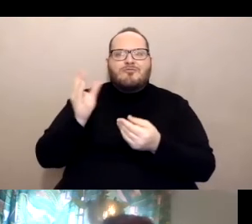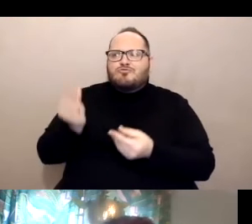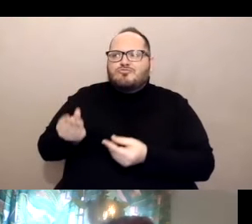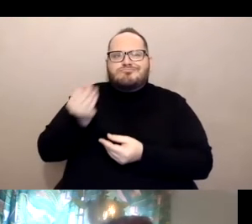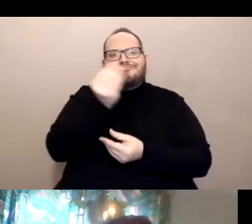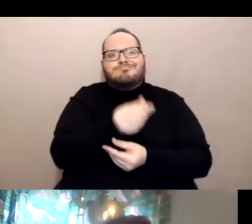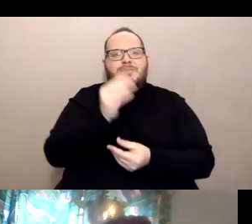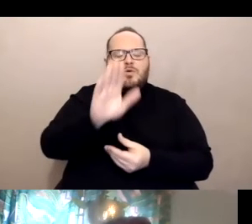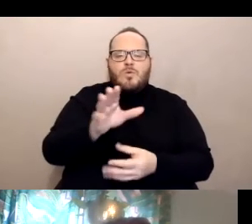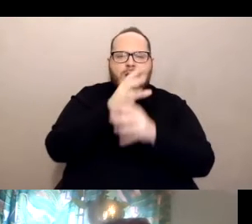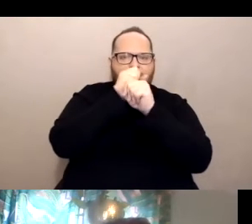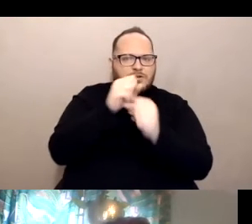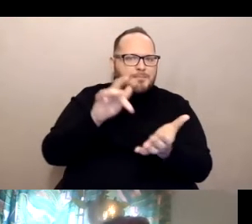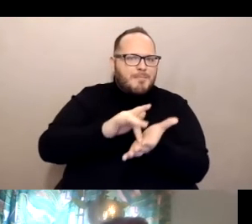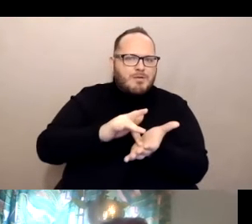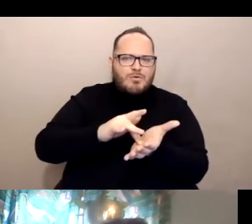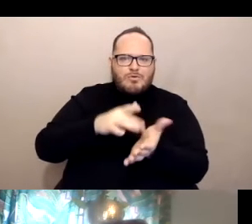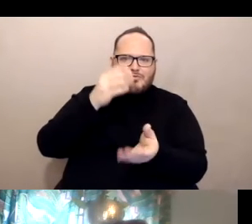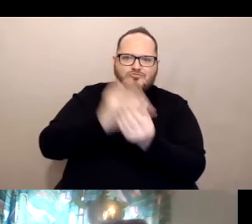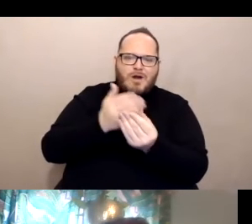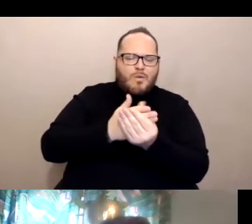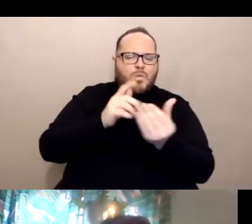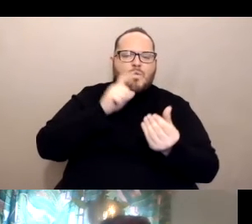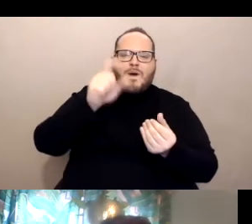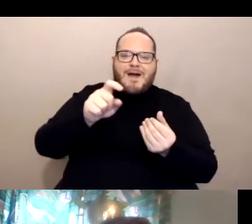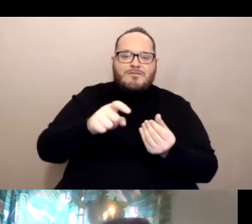What you can do is what we call self-certify